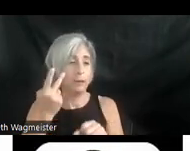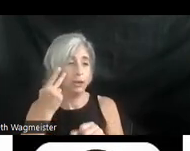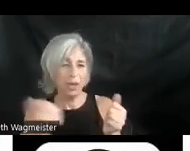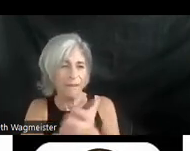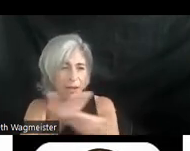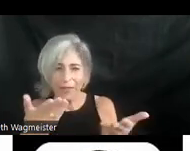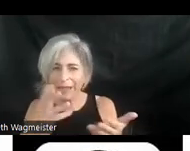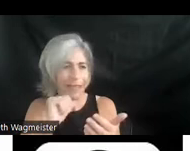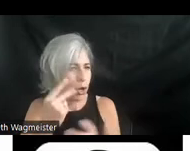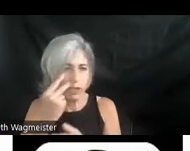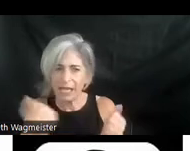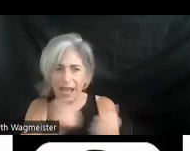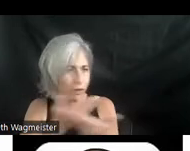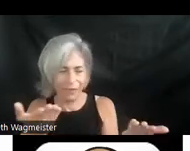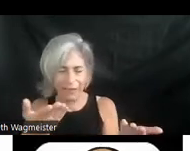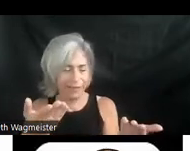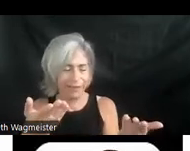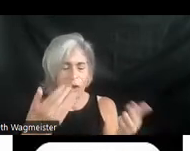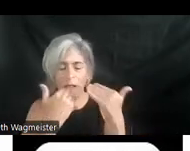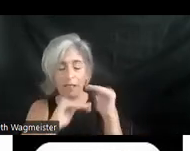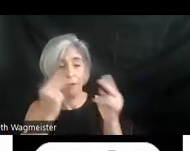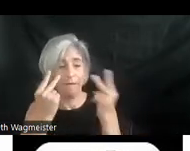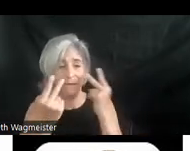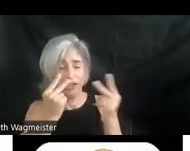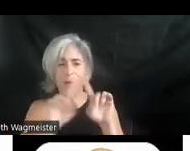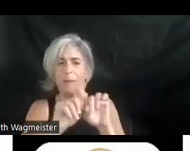certainly don't see everything or limited vision. So they're working with a trained